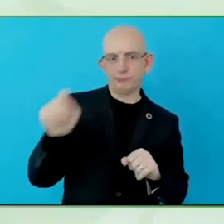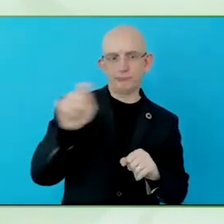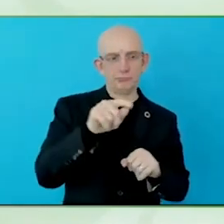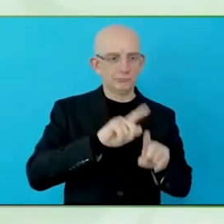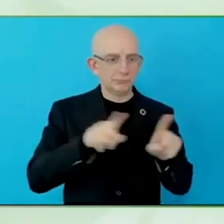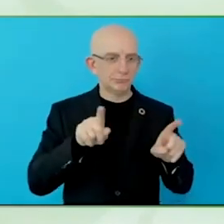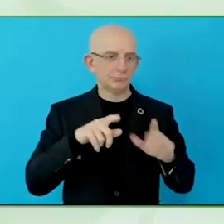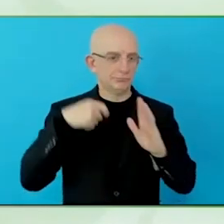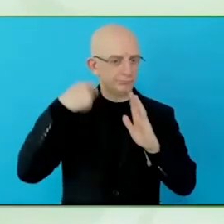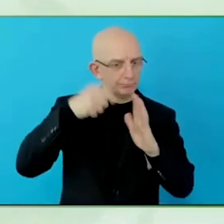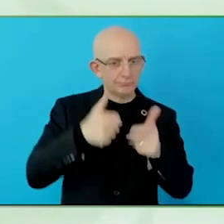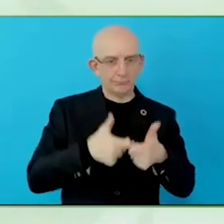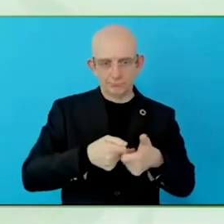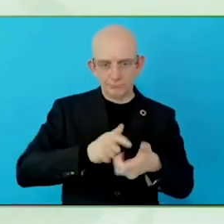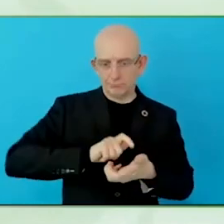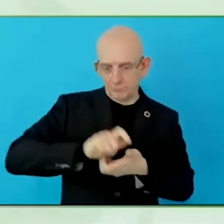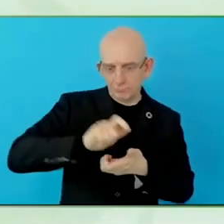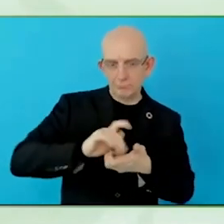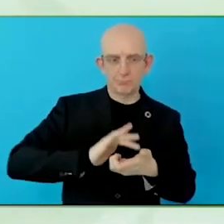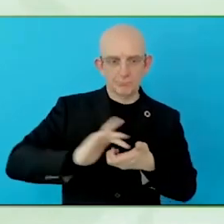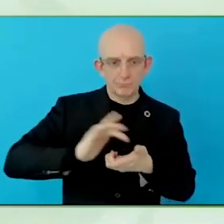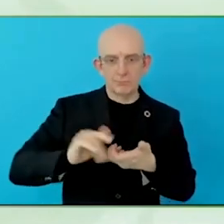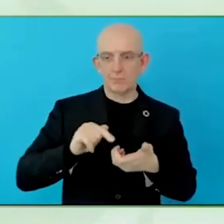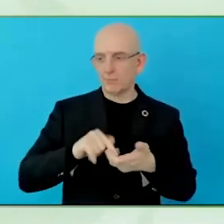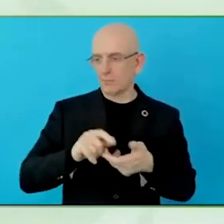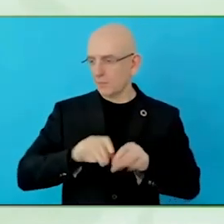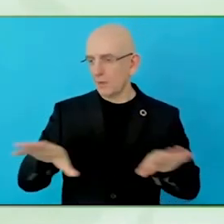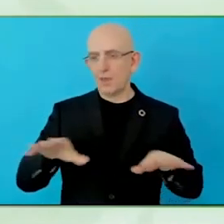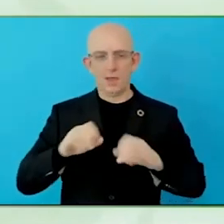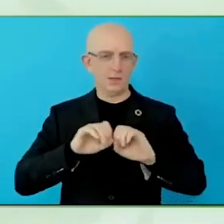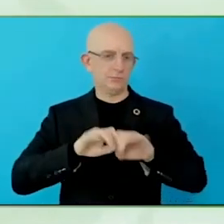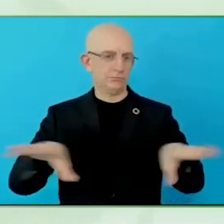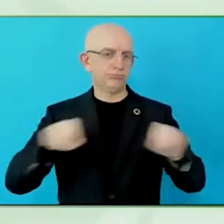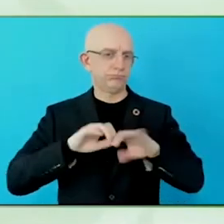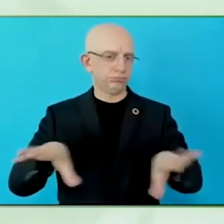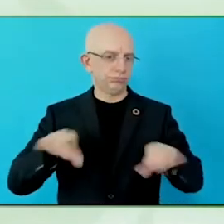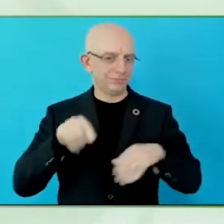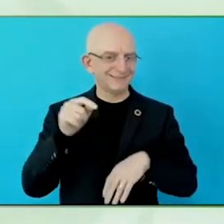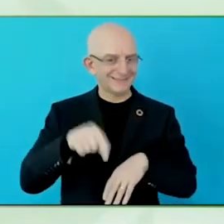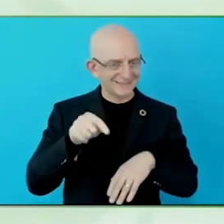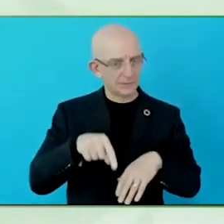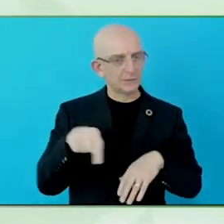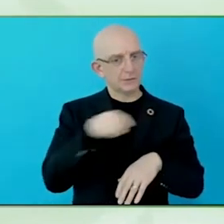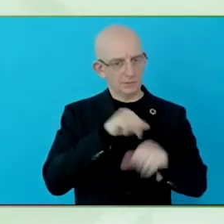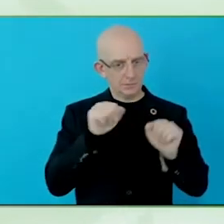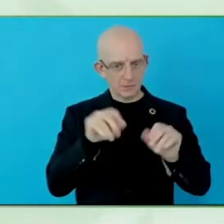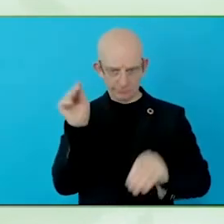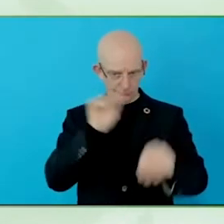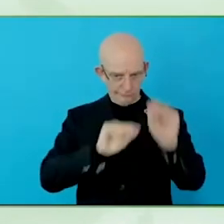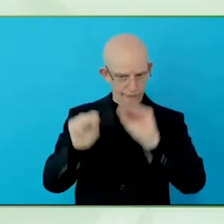into account media and web accessibility standards. Which is a wide range.